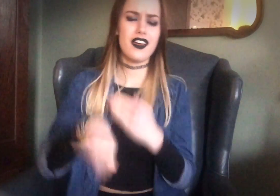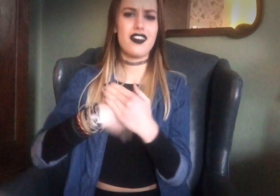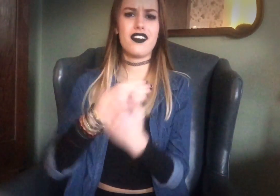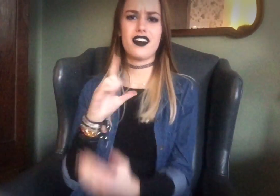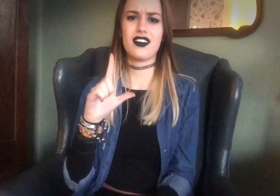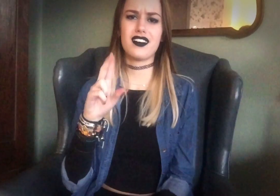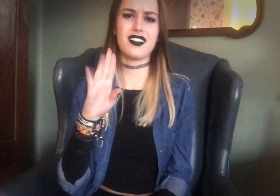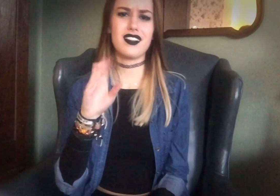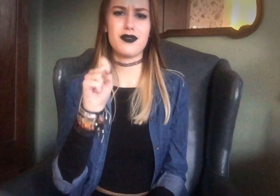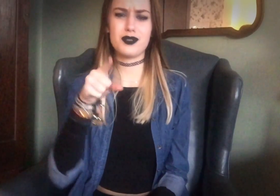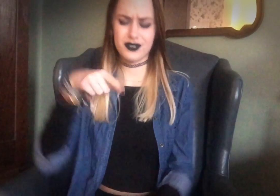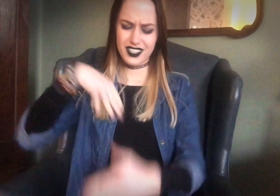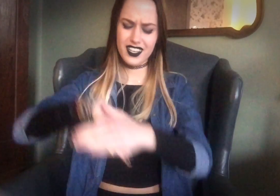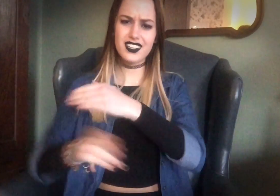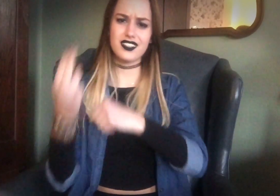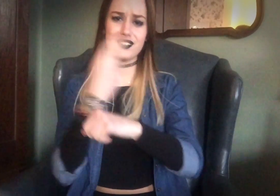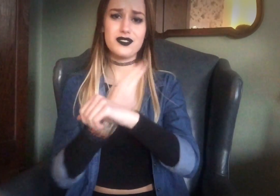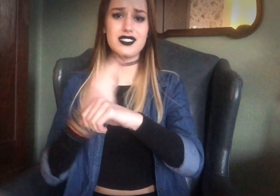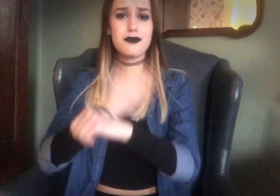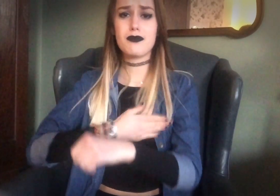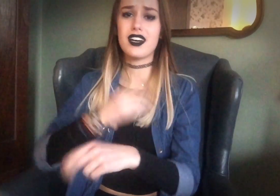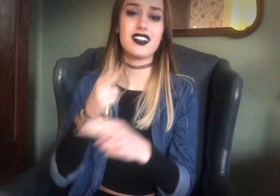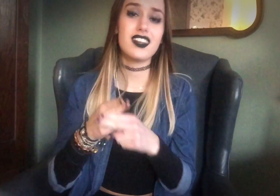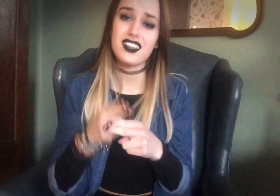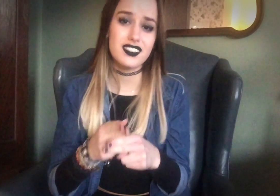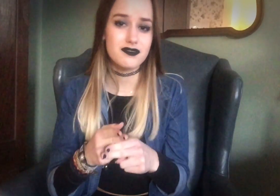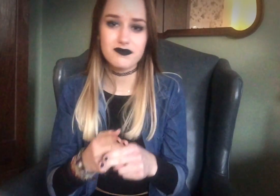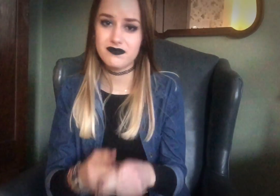And all the clubs you get in using my name